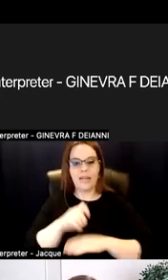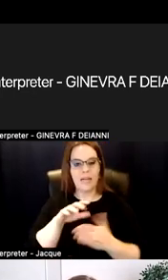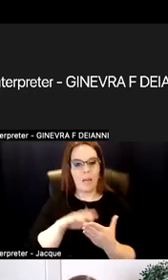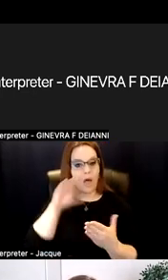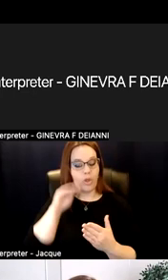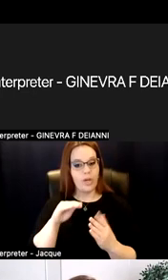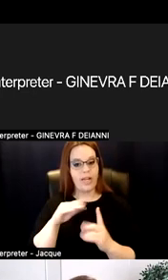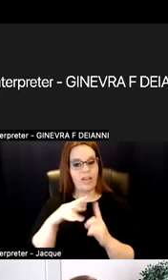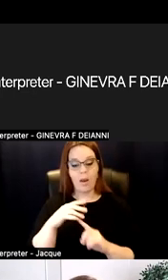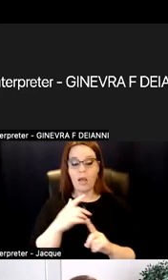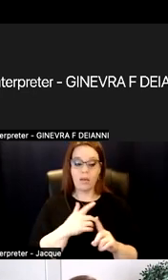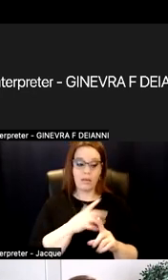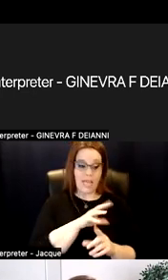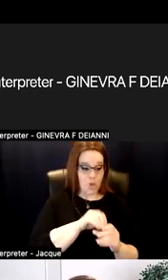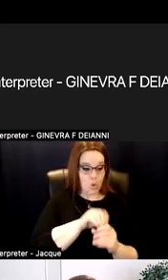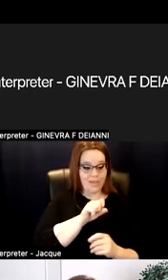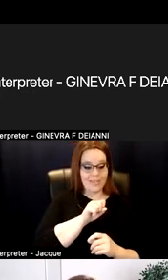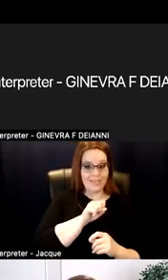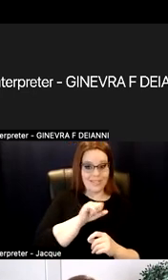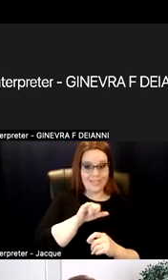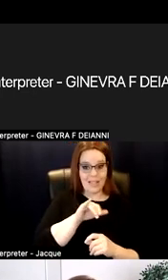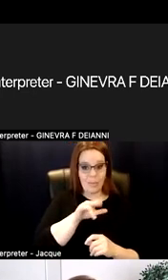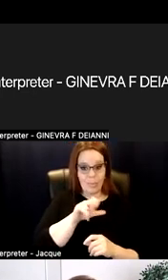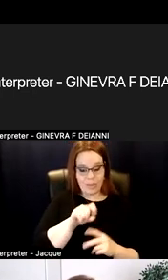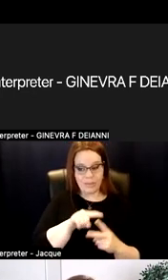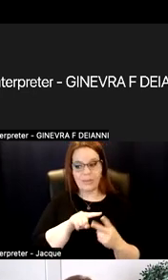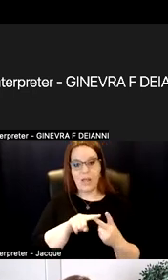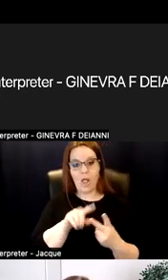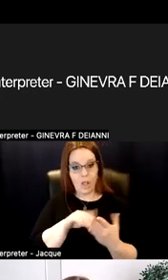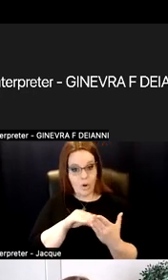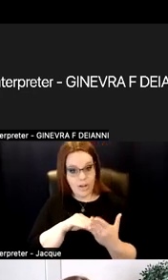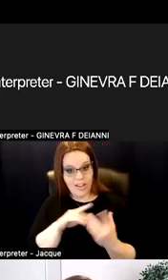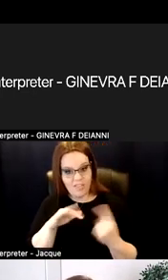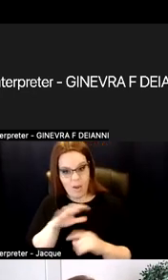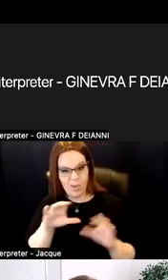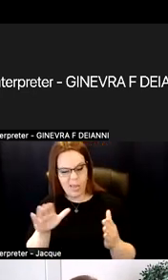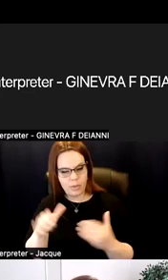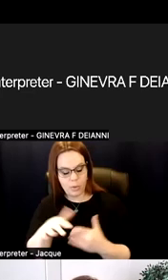to the actual environment to the various forms of instruction and how students can engage.